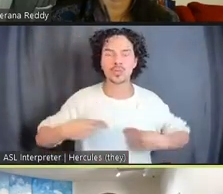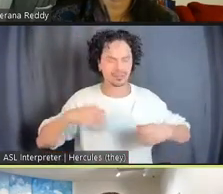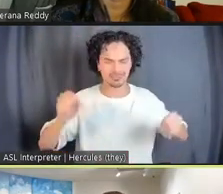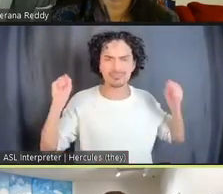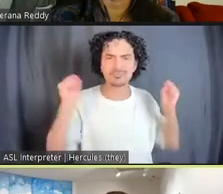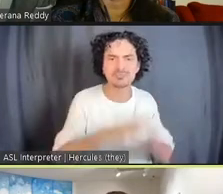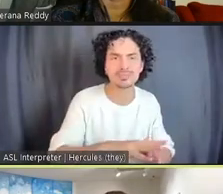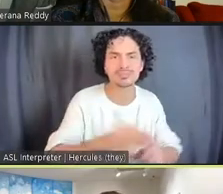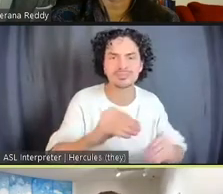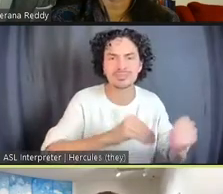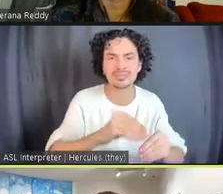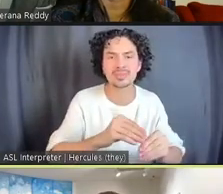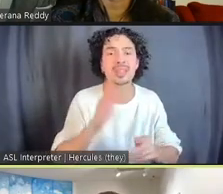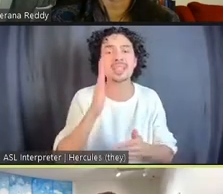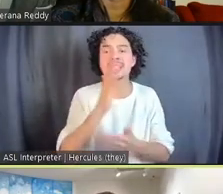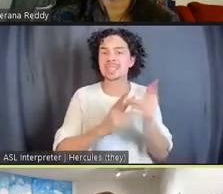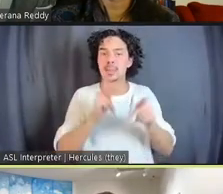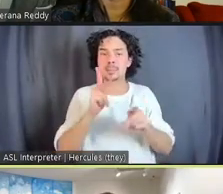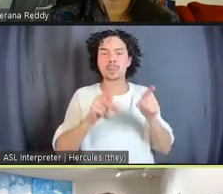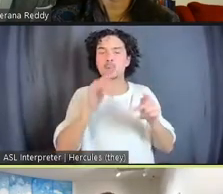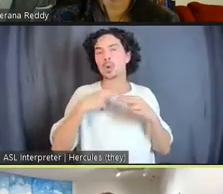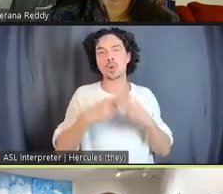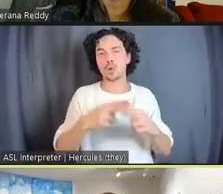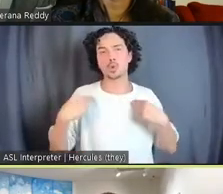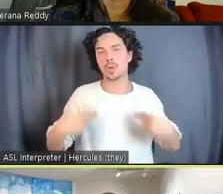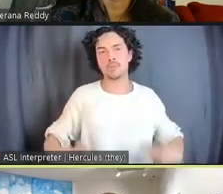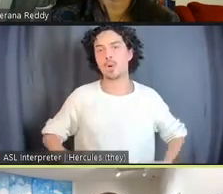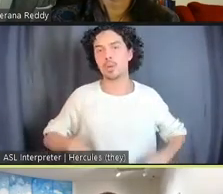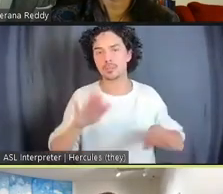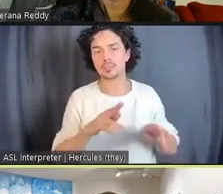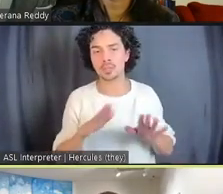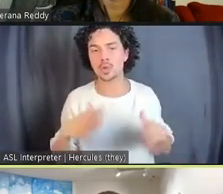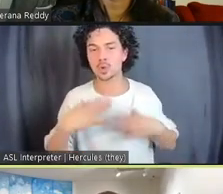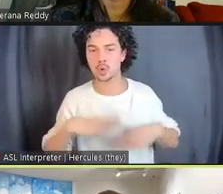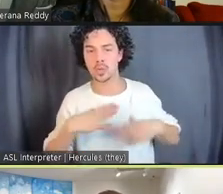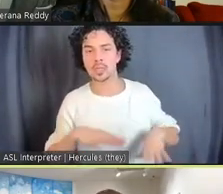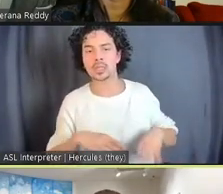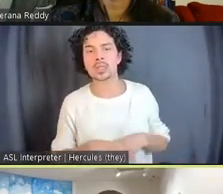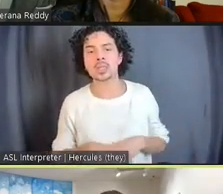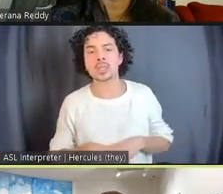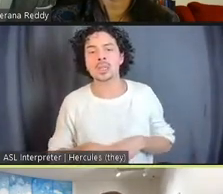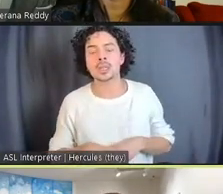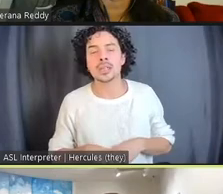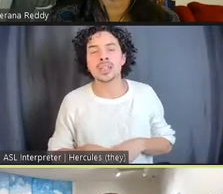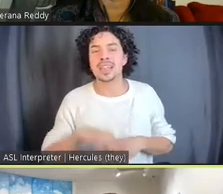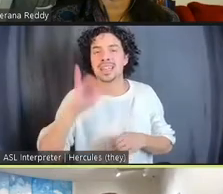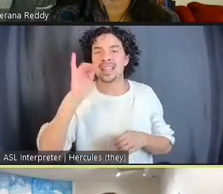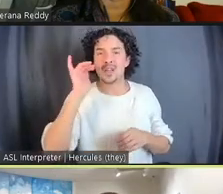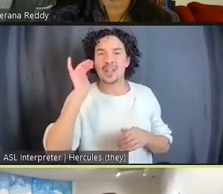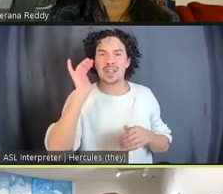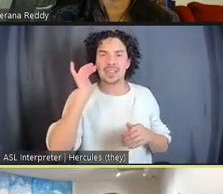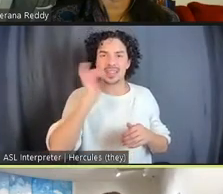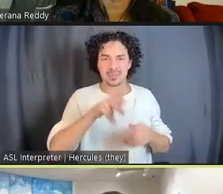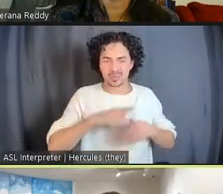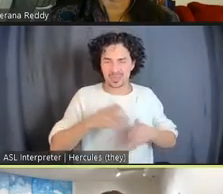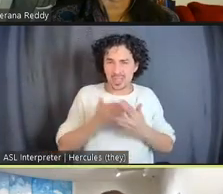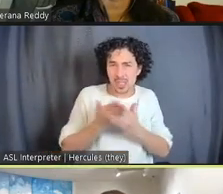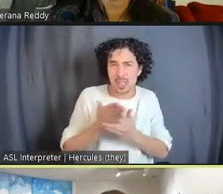A lot of people don't want it to be referred to as a uniform. And also, what was extracted out of him while he was in prison, his job was to